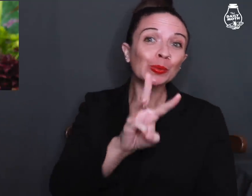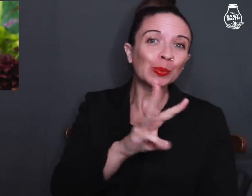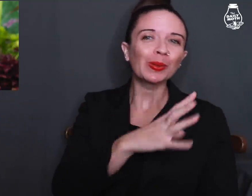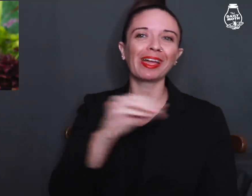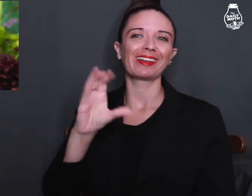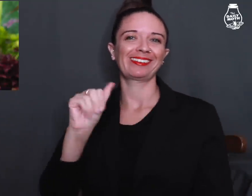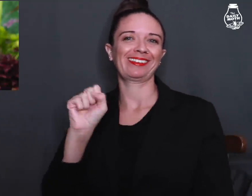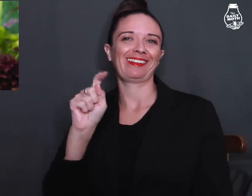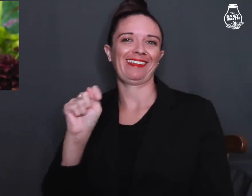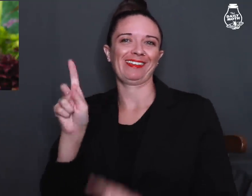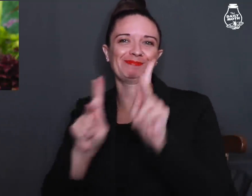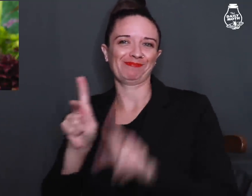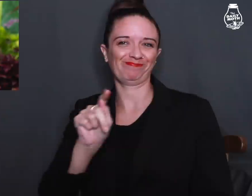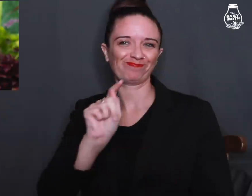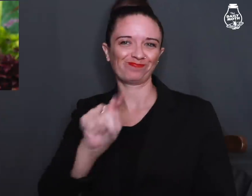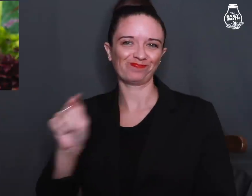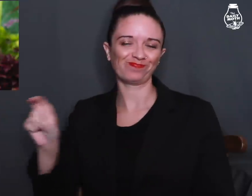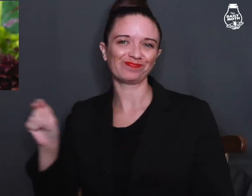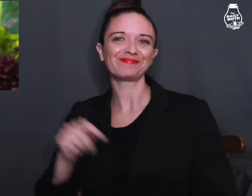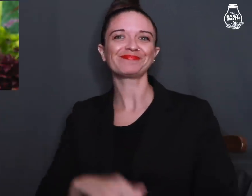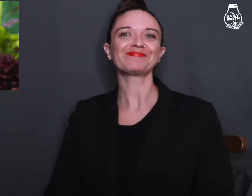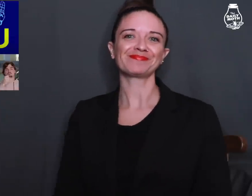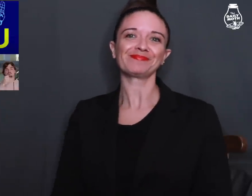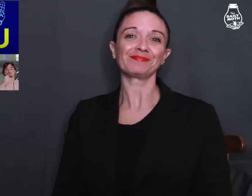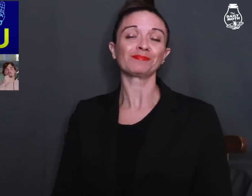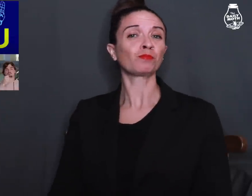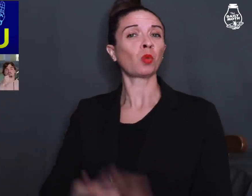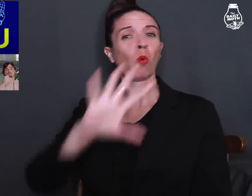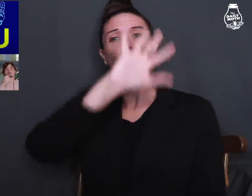the crew and cast members.